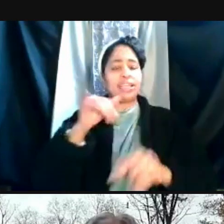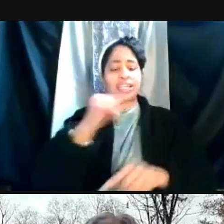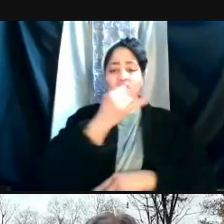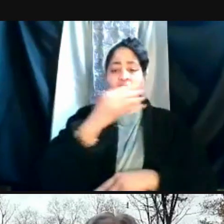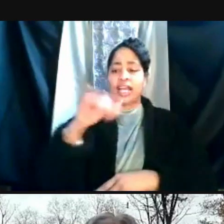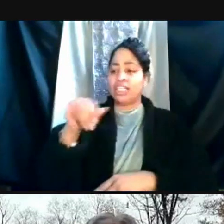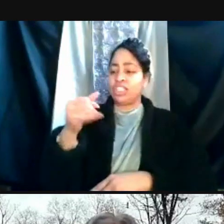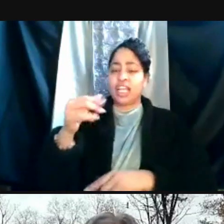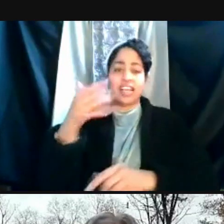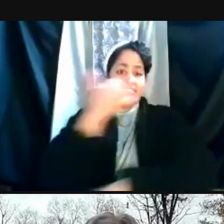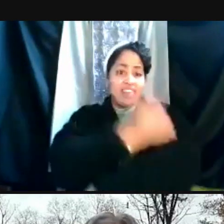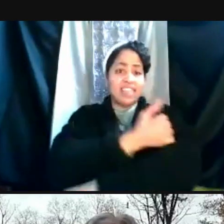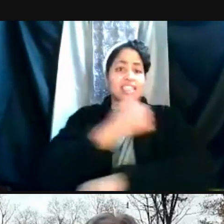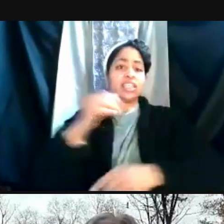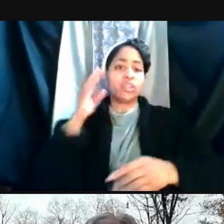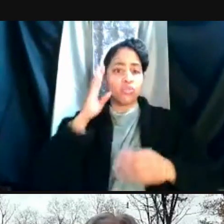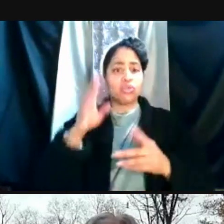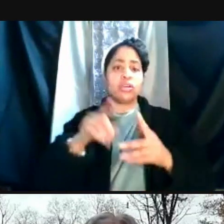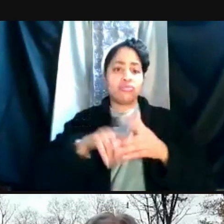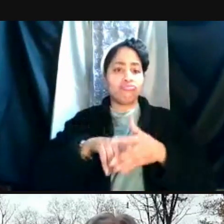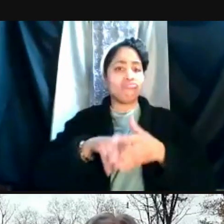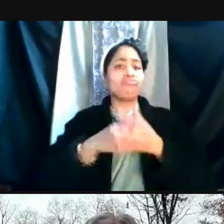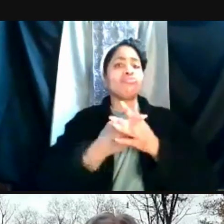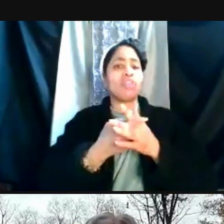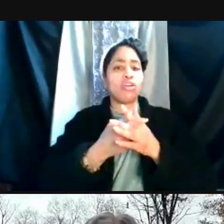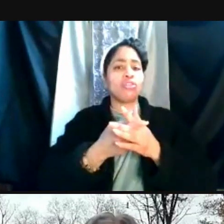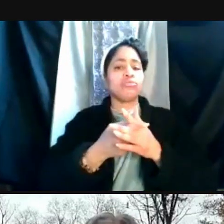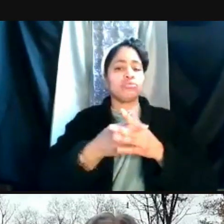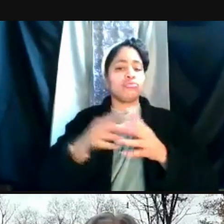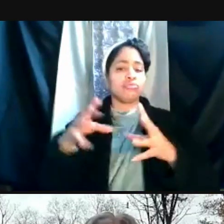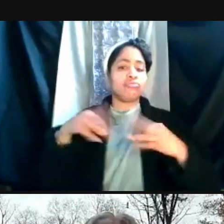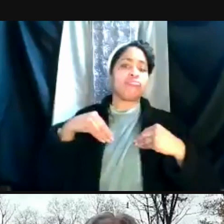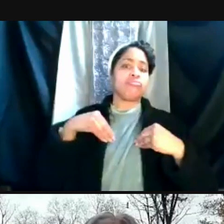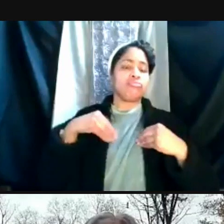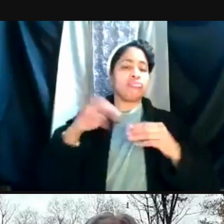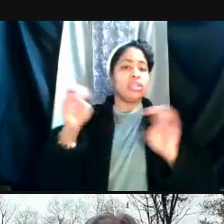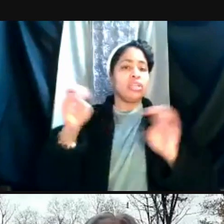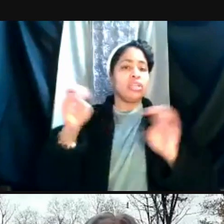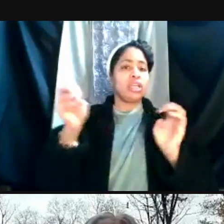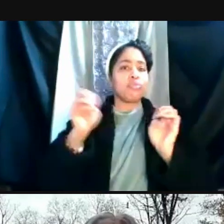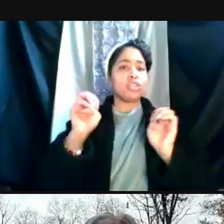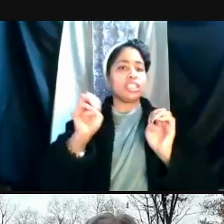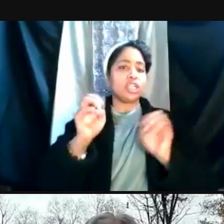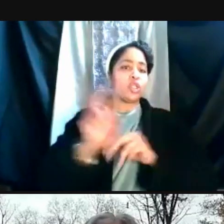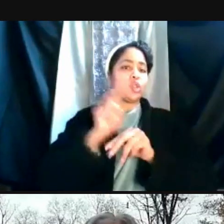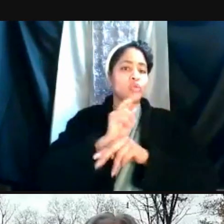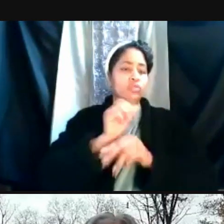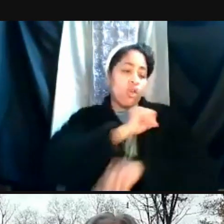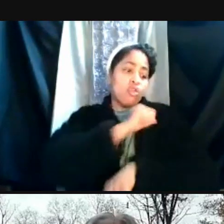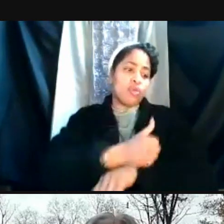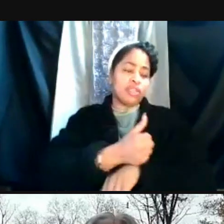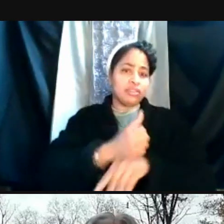be receiving an emergency use authorization as soon as Monday. That discussion's happening today at the FDA.